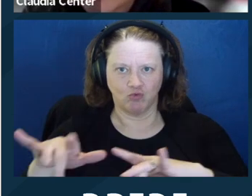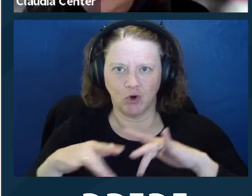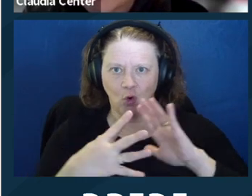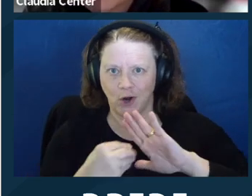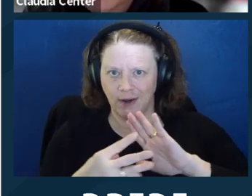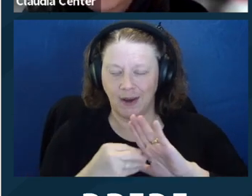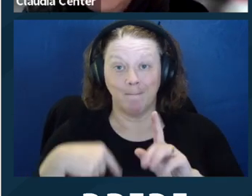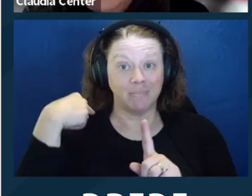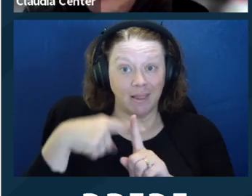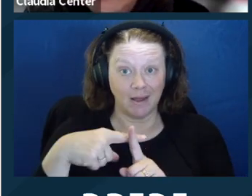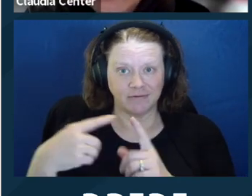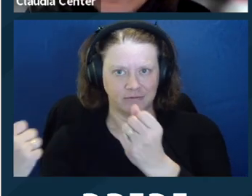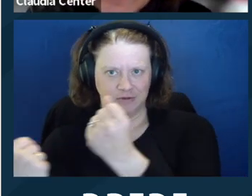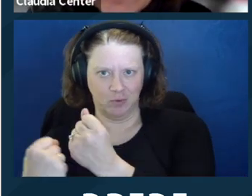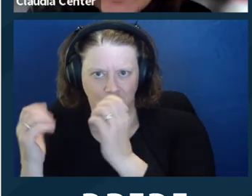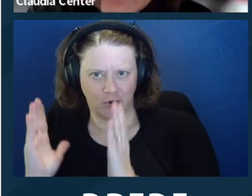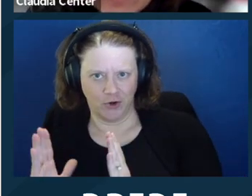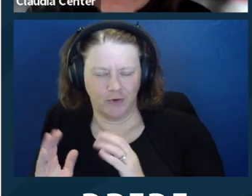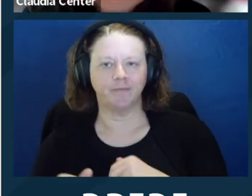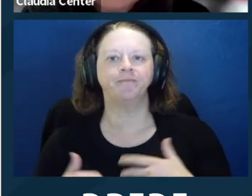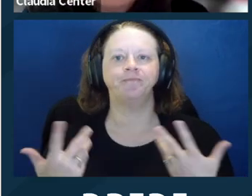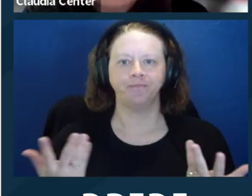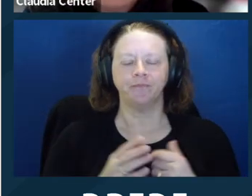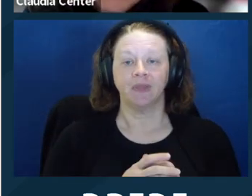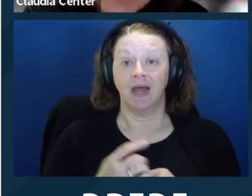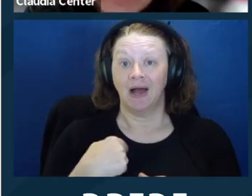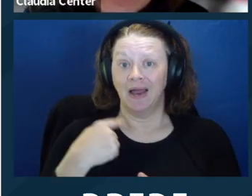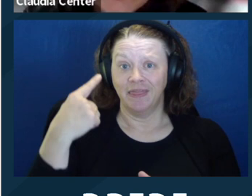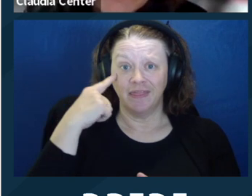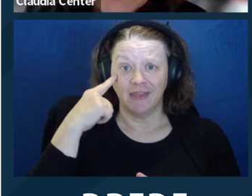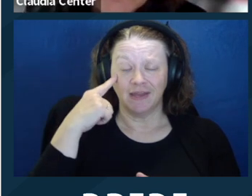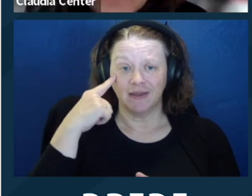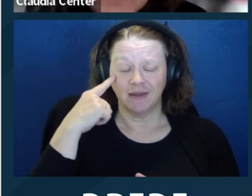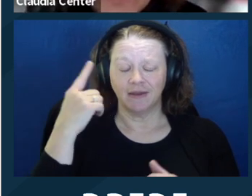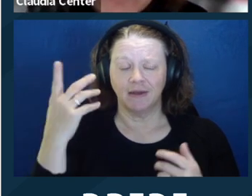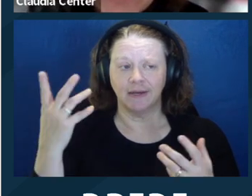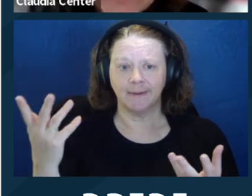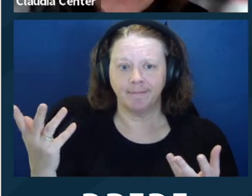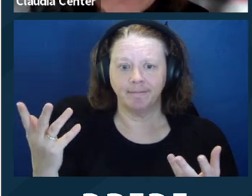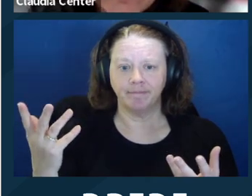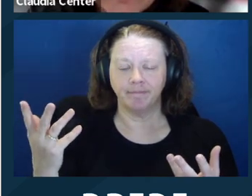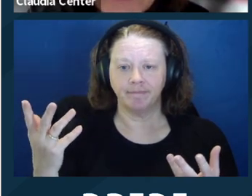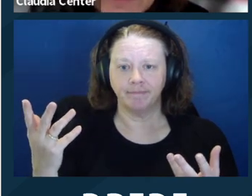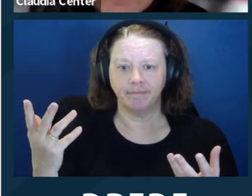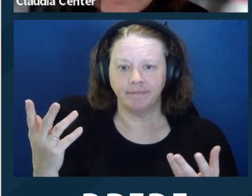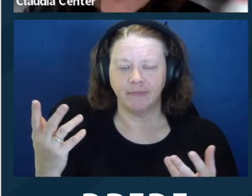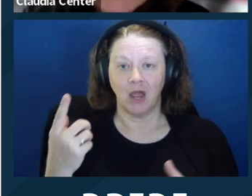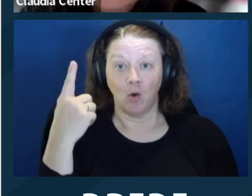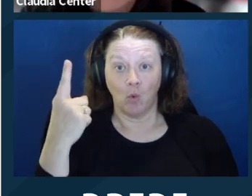the ‑‑ one of the big reasons, in my mind, anyway, that the Colorado case was so dramatic